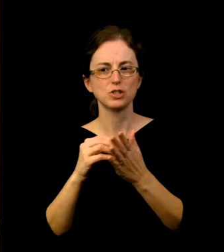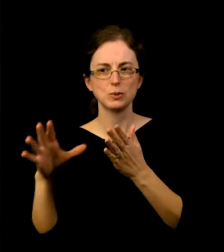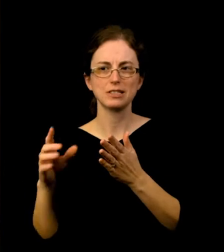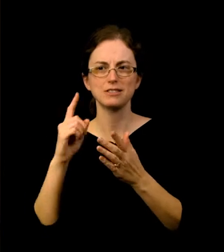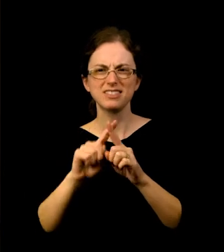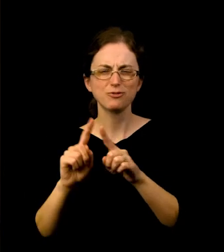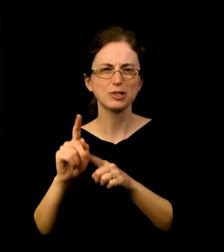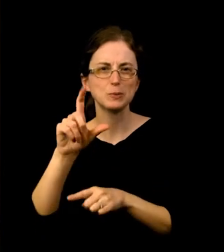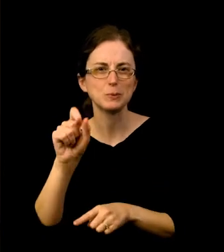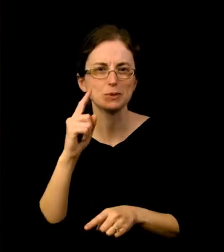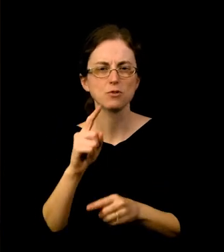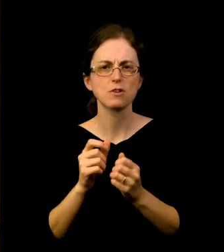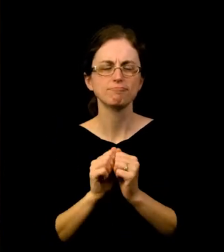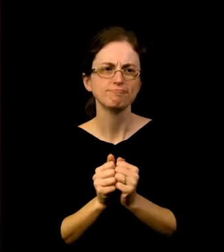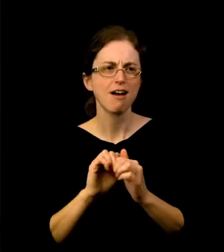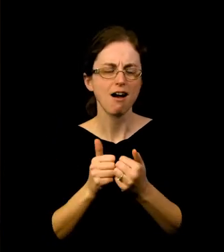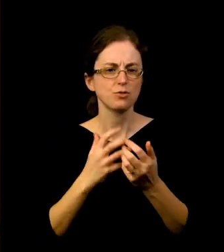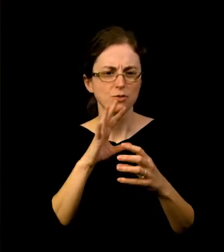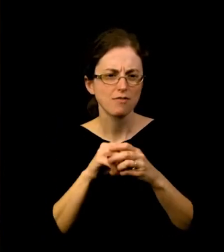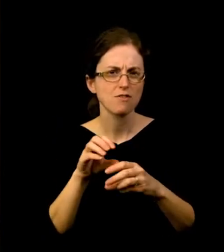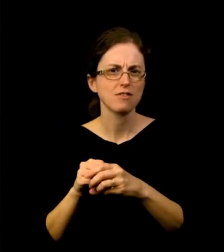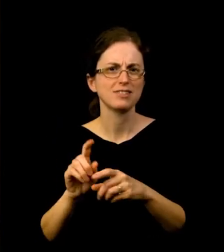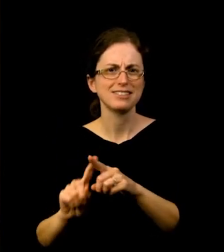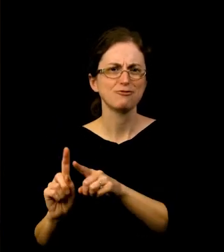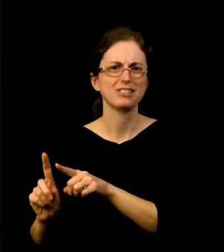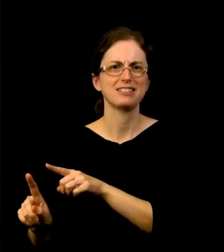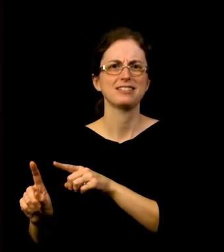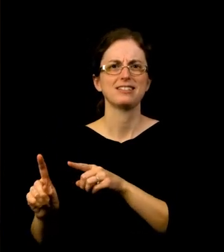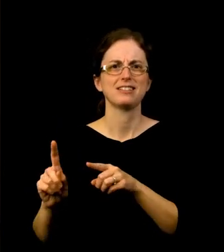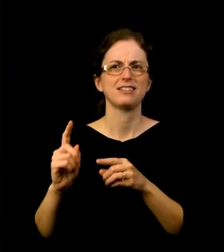taking up the monuments that have come down all around